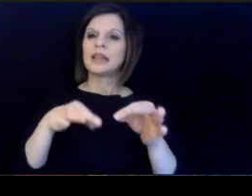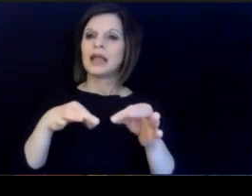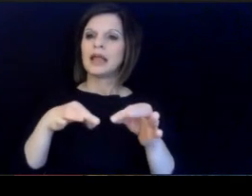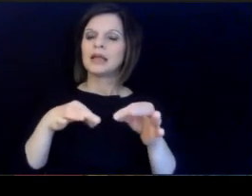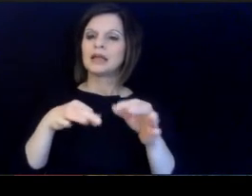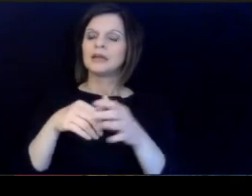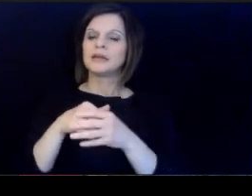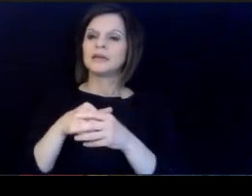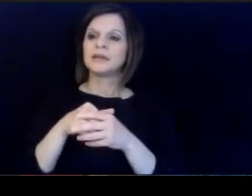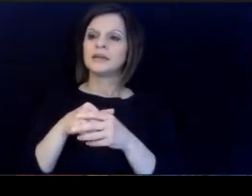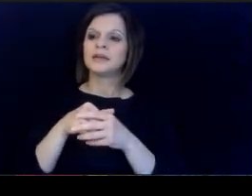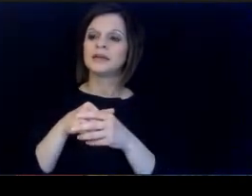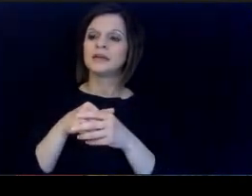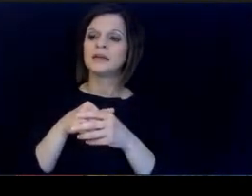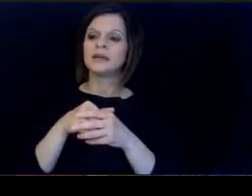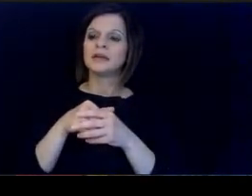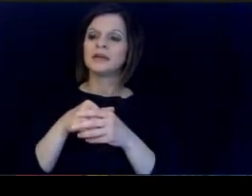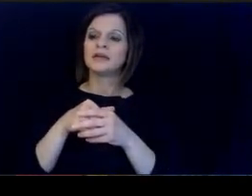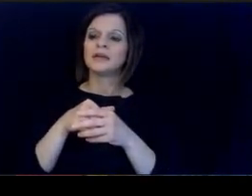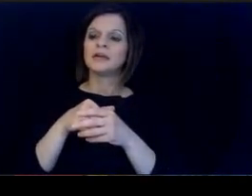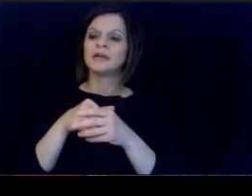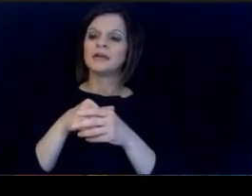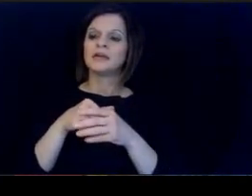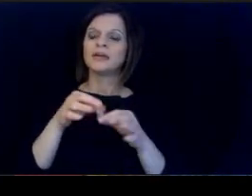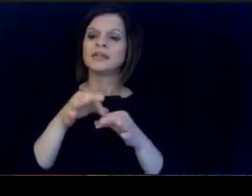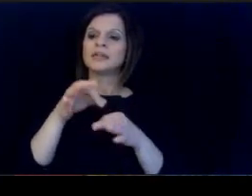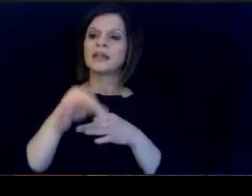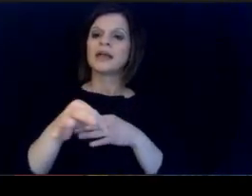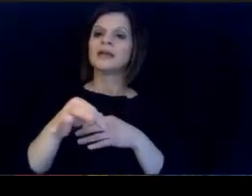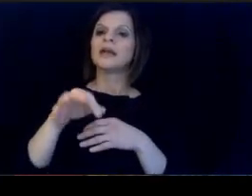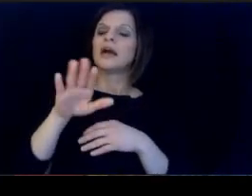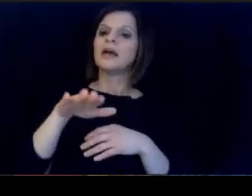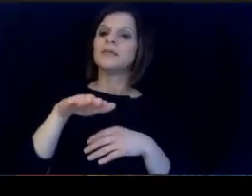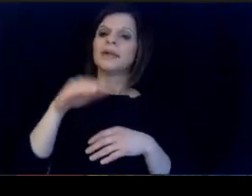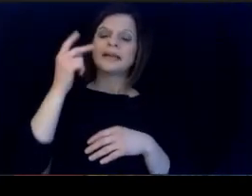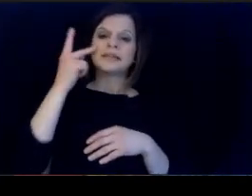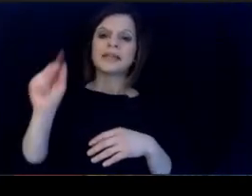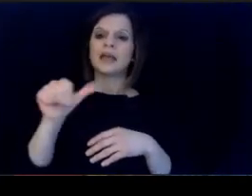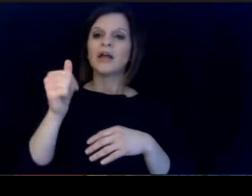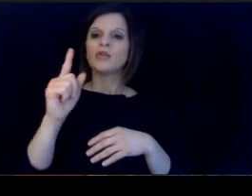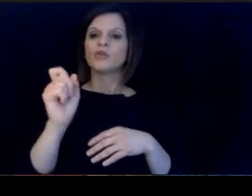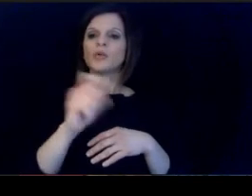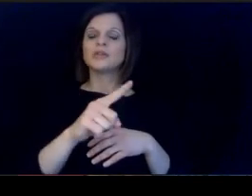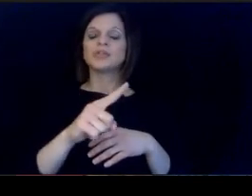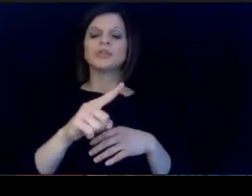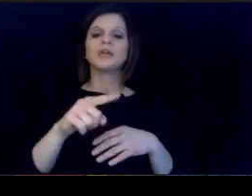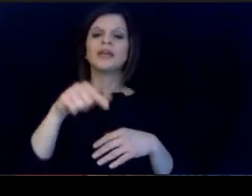I think I do see another question coming in here just. about when school districts will receive.